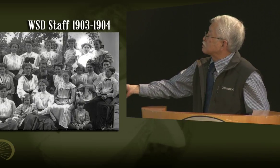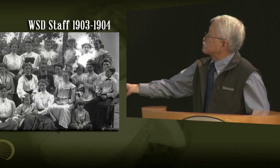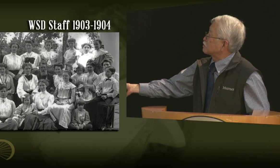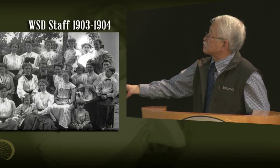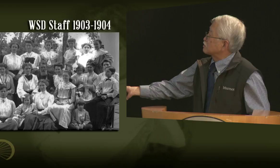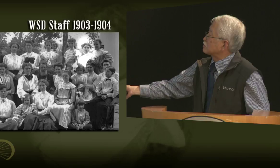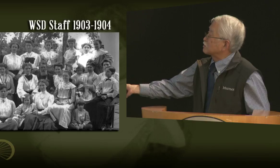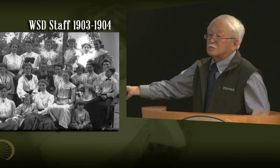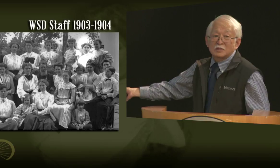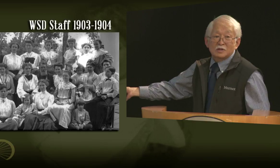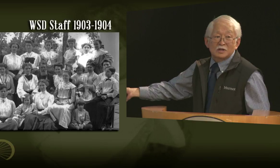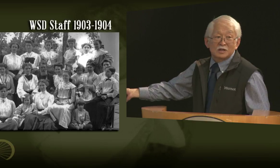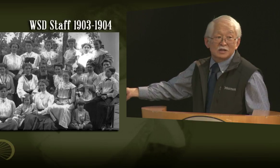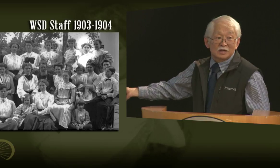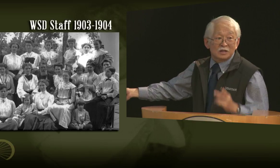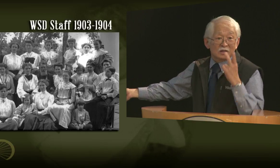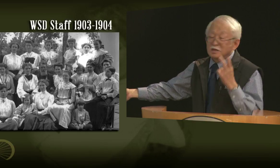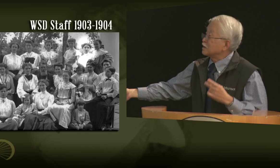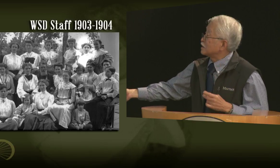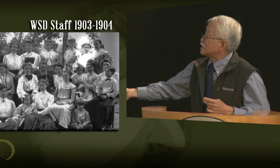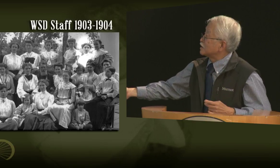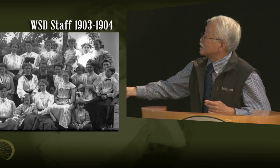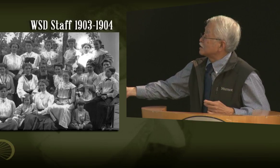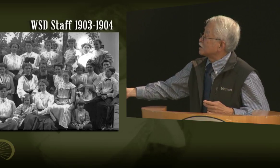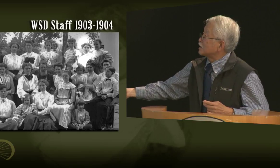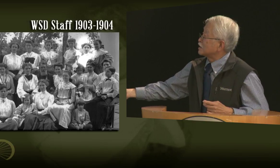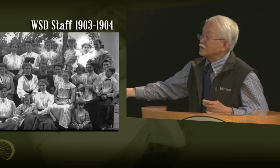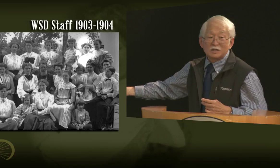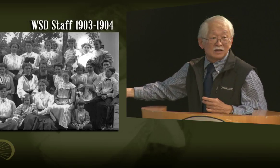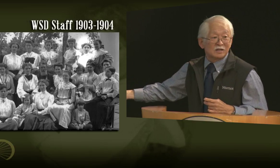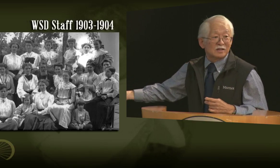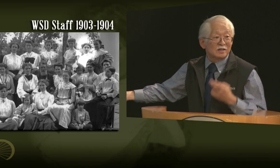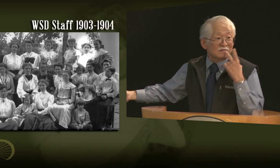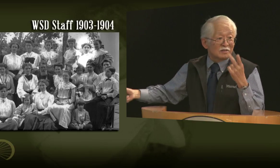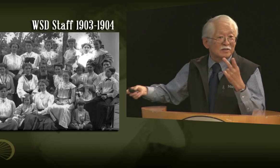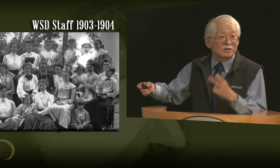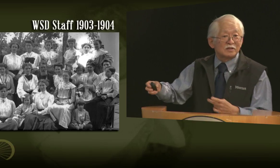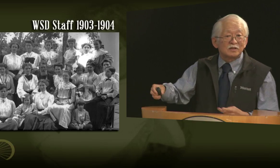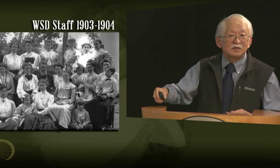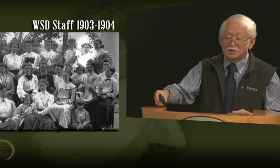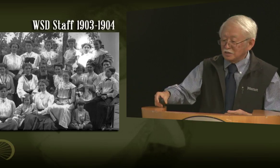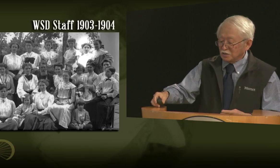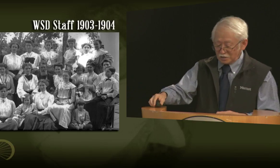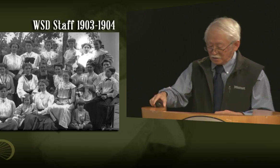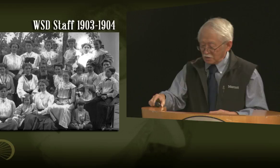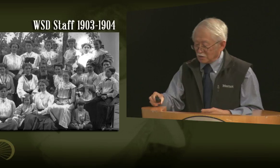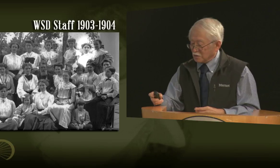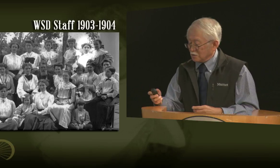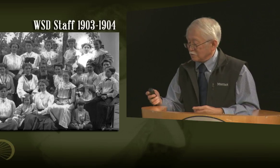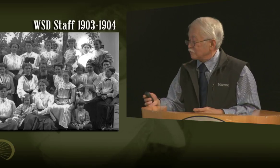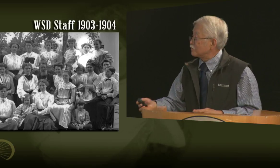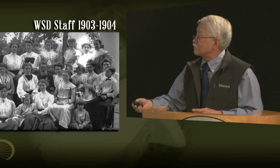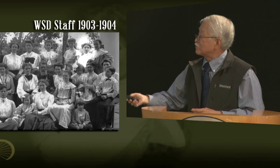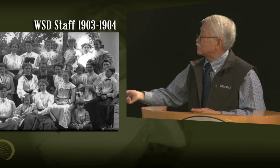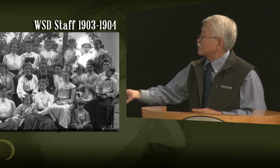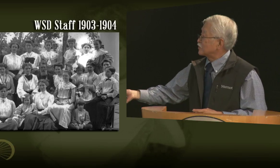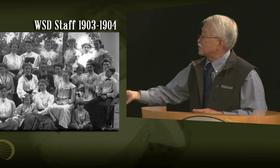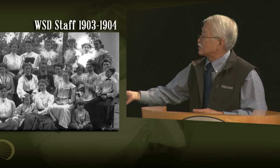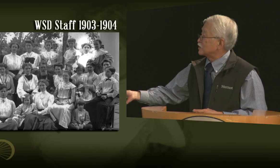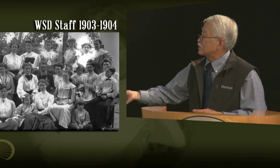You see that's her picture, the one that I'm referring to, trying to circle with the red dot. I'm sure you can see, recognize, her face.